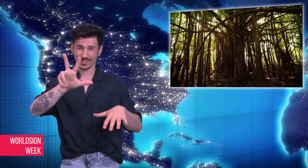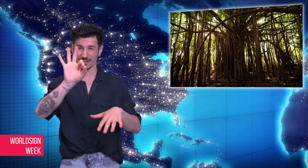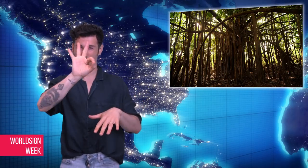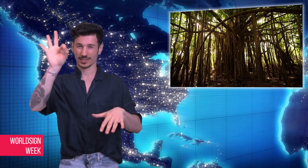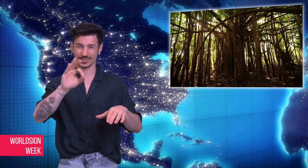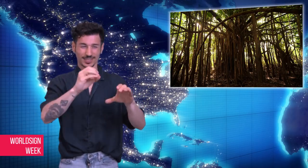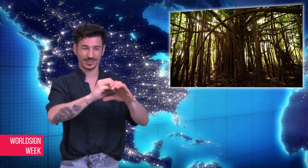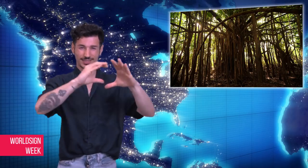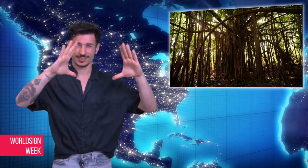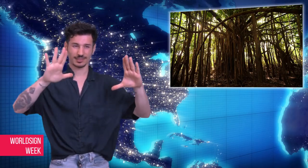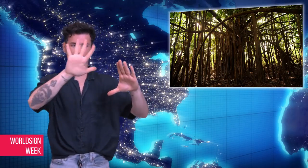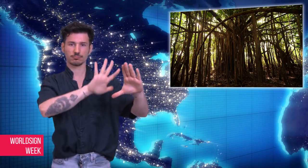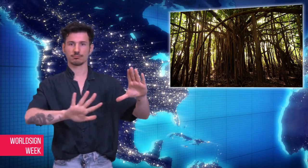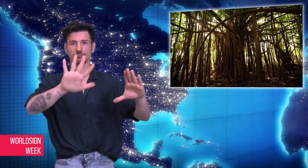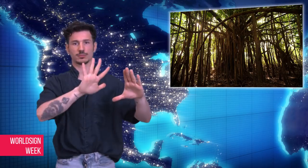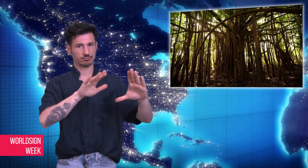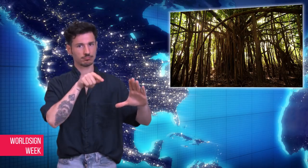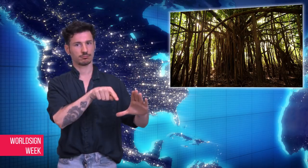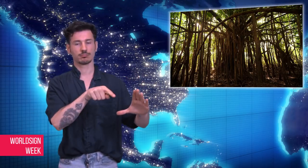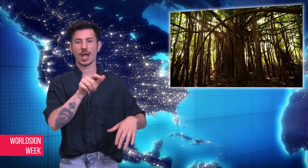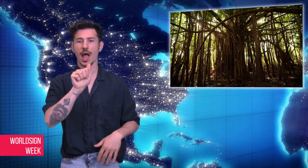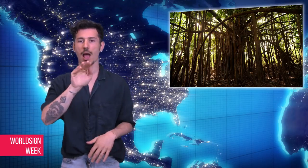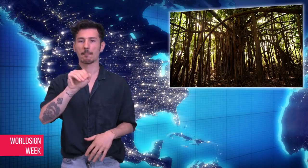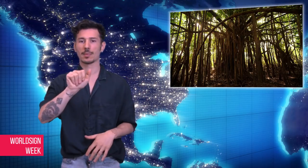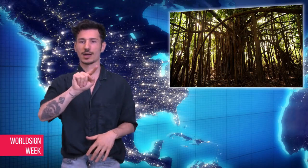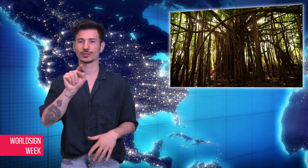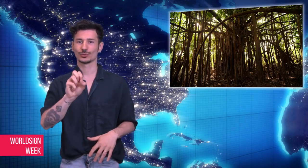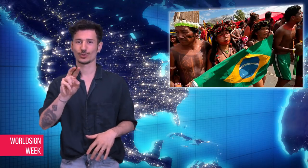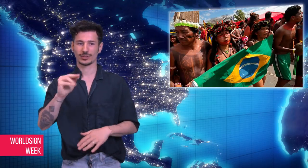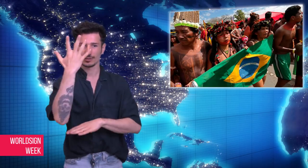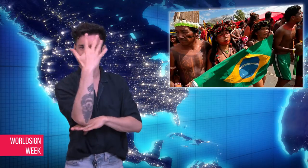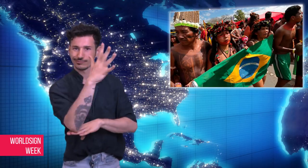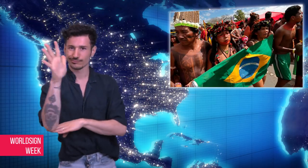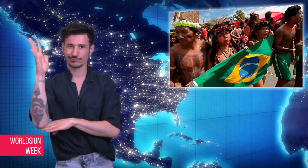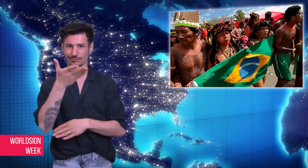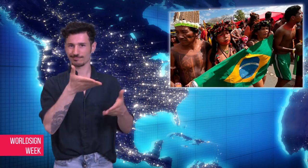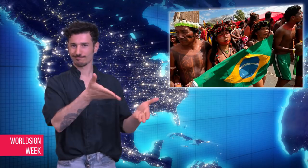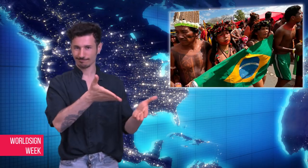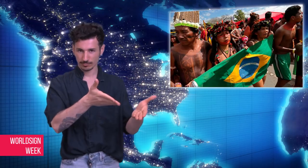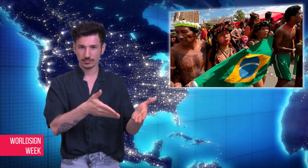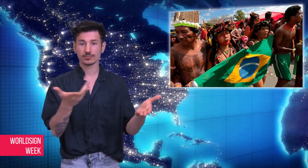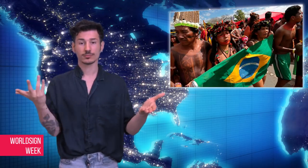by indigenous people. About 98 percent of such territory